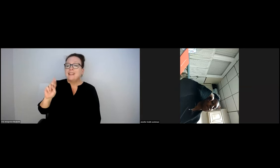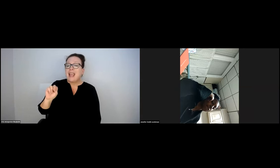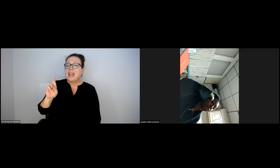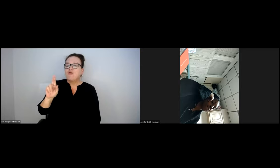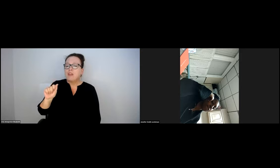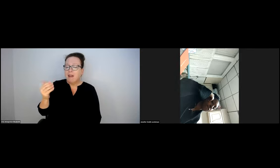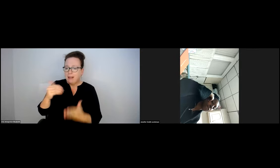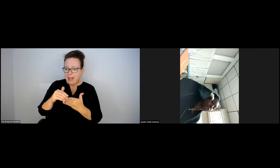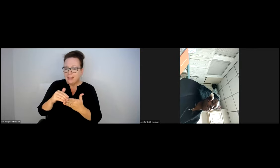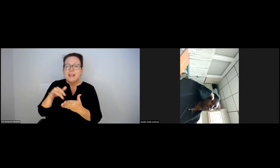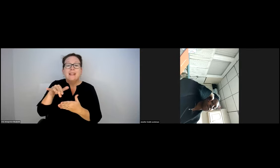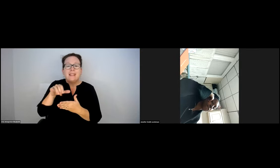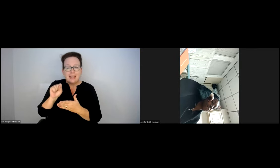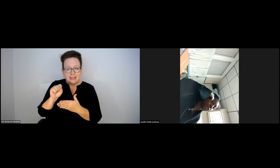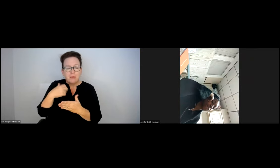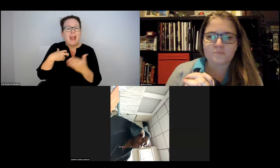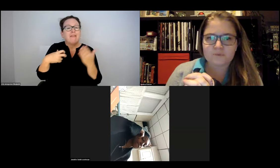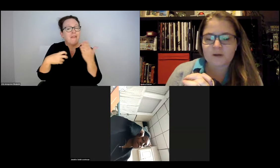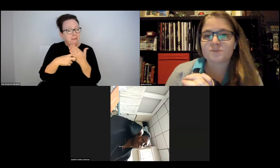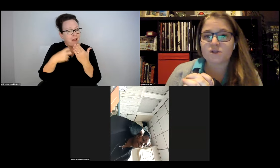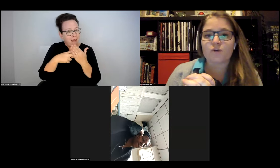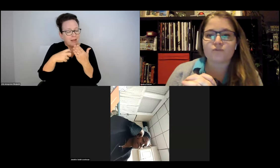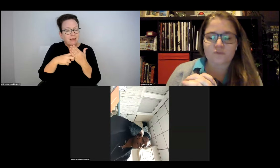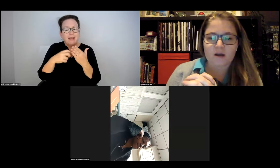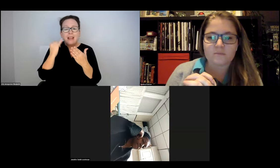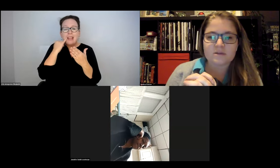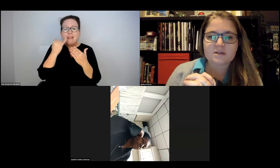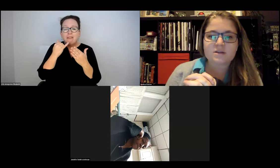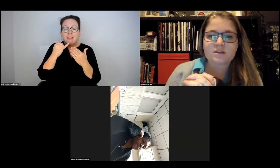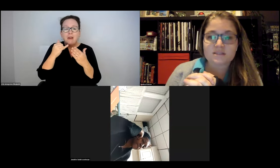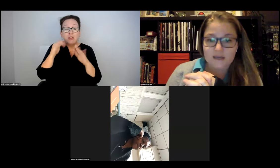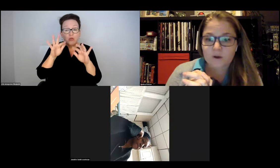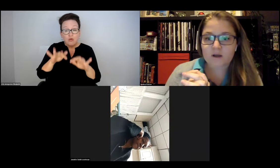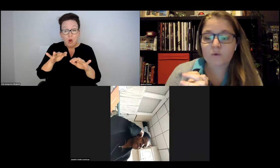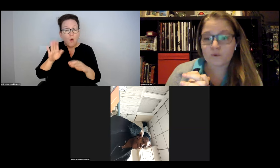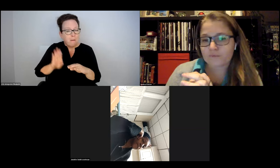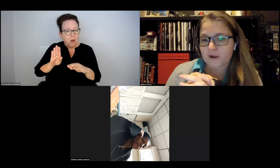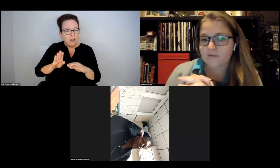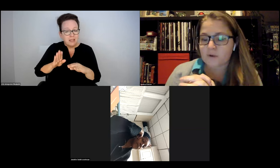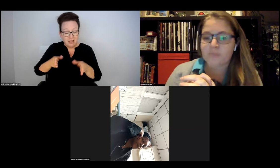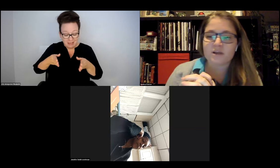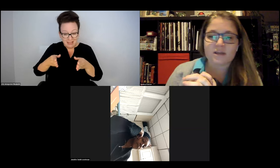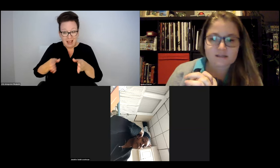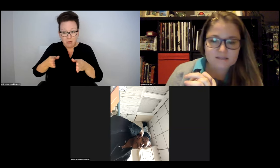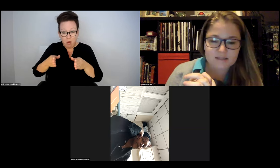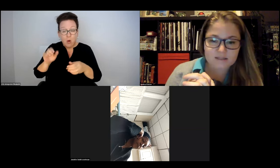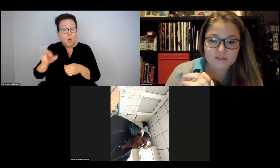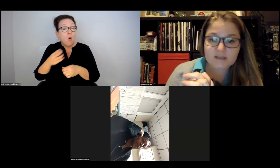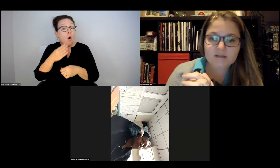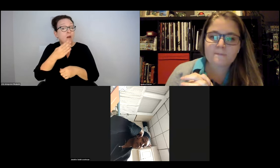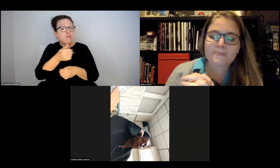OTHERWISE, I WILL MOVE ON TO THE NEXT QUESTION. THIS IS ANDREA, THERE'S A FINE IN BOSTON IF YOU DUMP SNOW